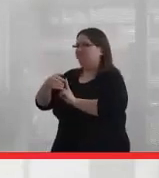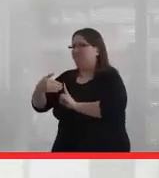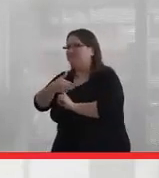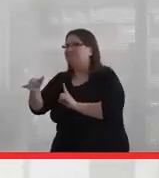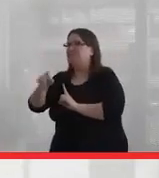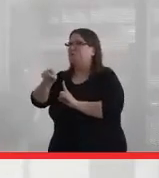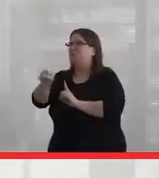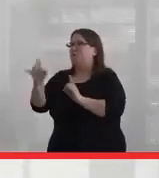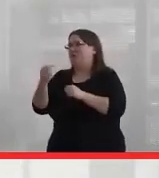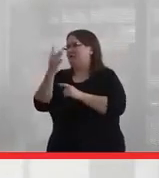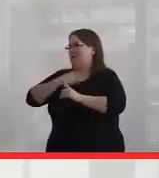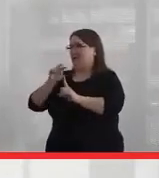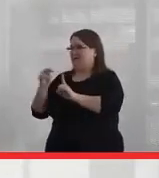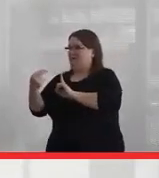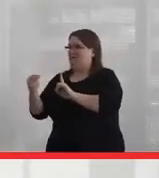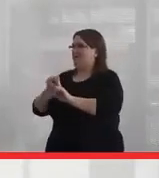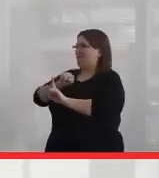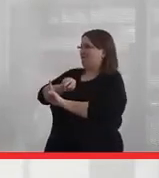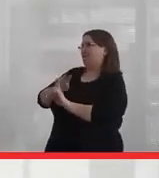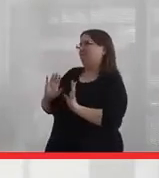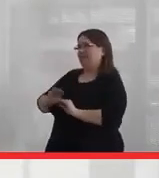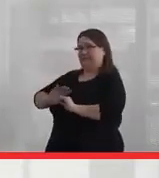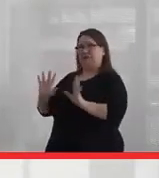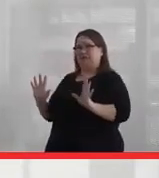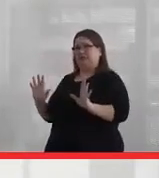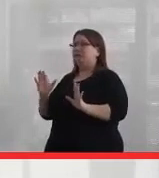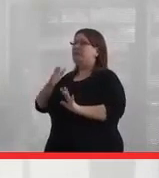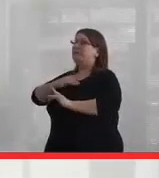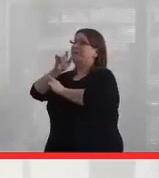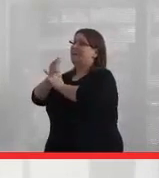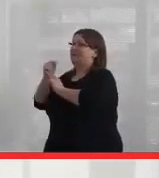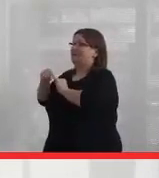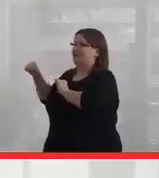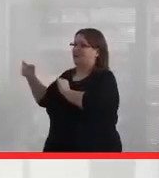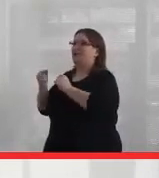and what my positionality is. My sisters have done a lot of research,